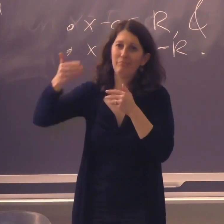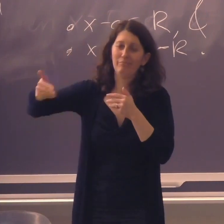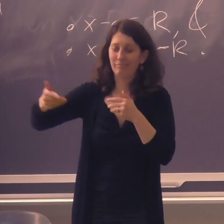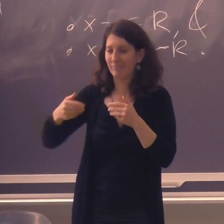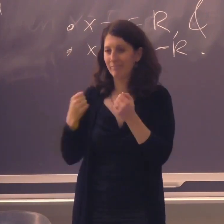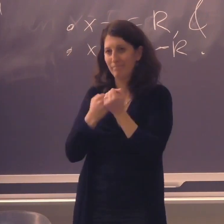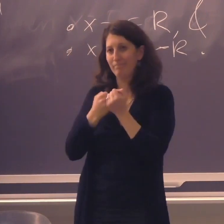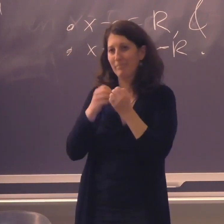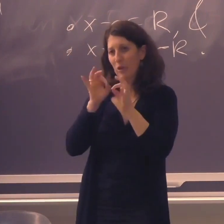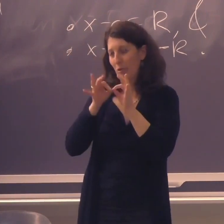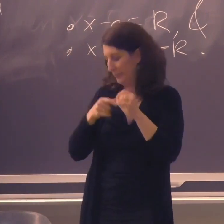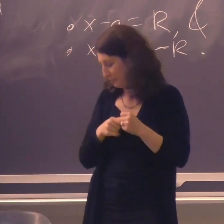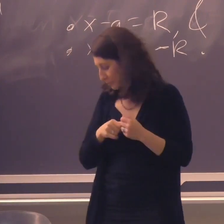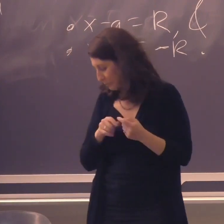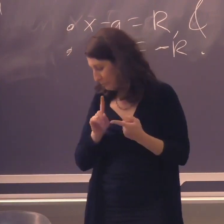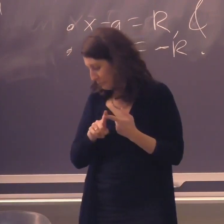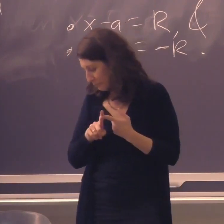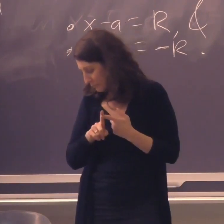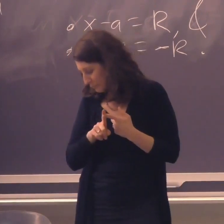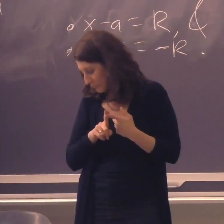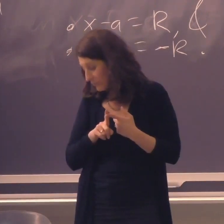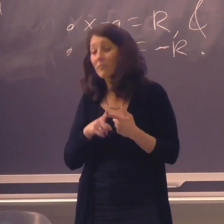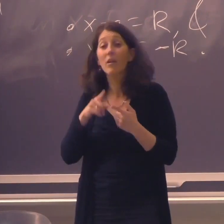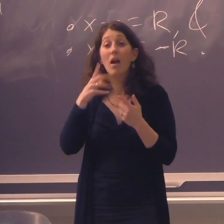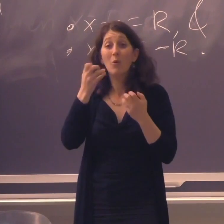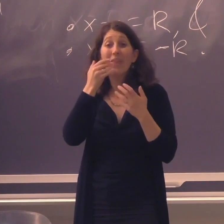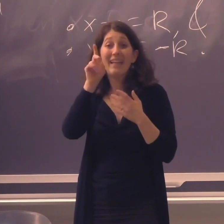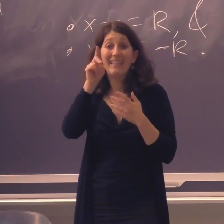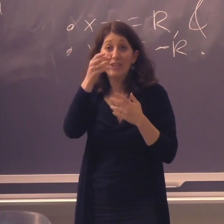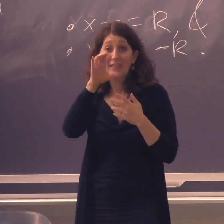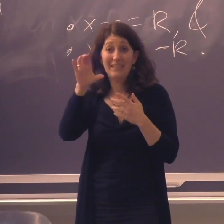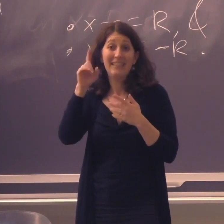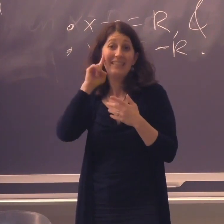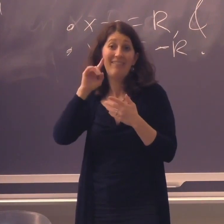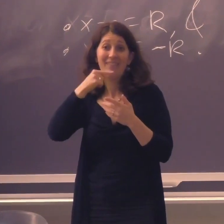So I just want to thank them for the opportunities and thank you for supporting us.